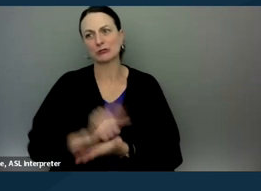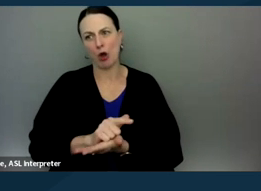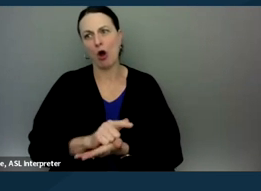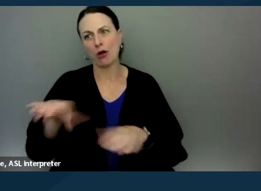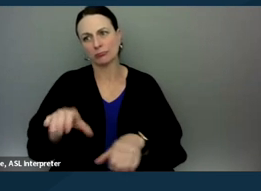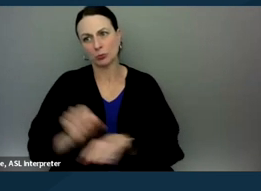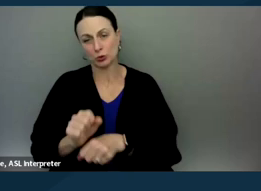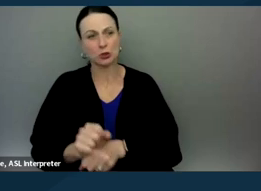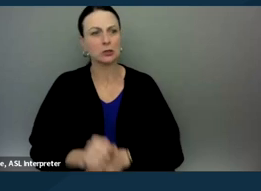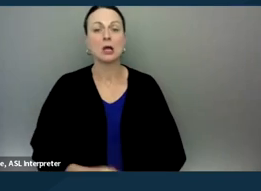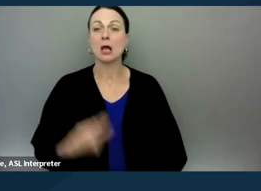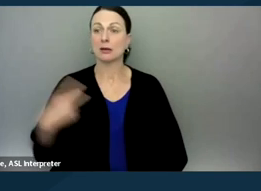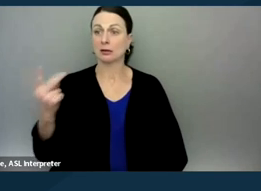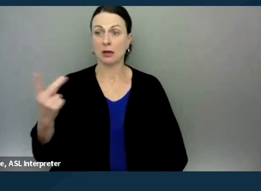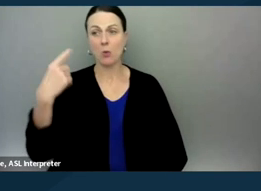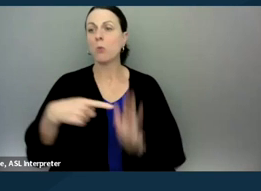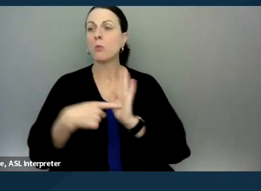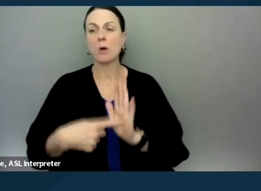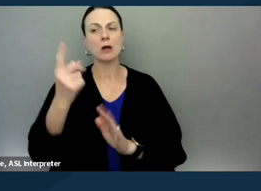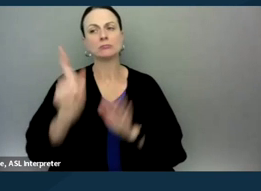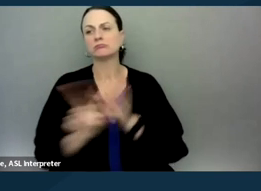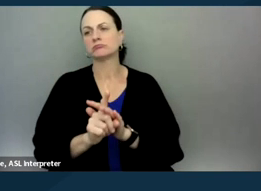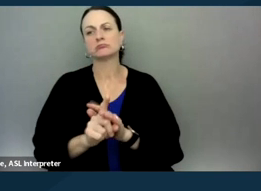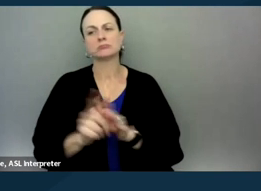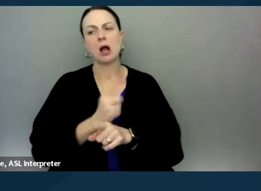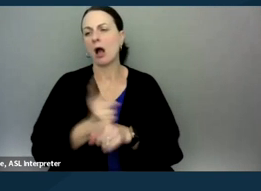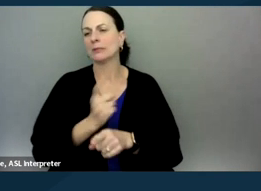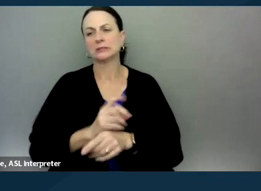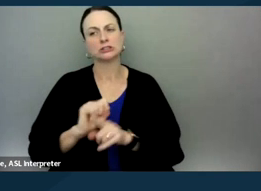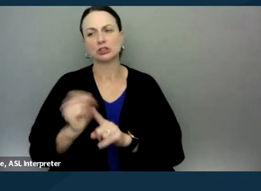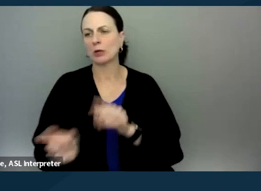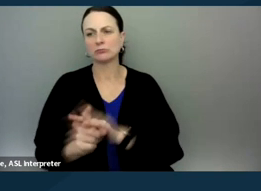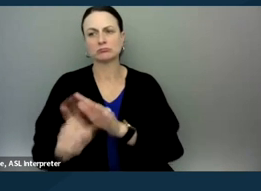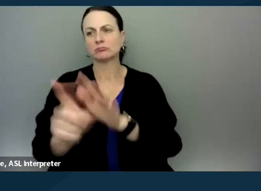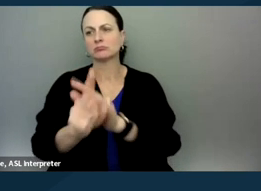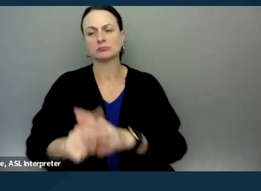one common situation that comes up in an individualized education plan meetings